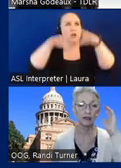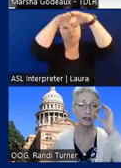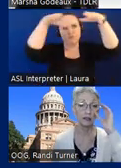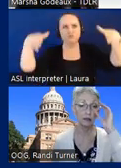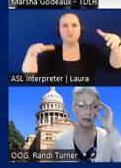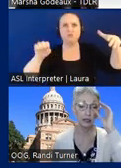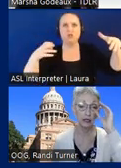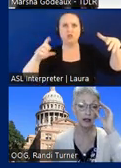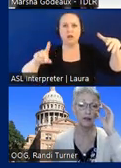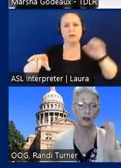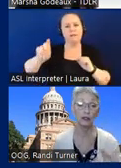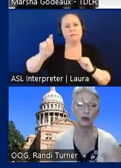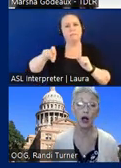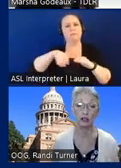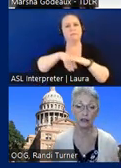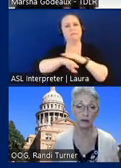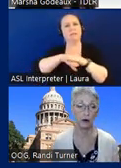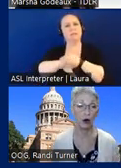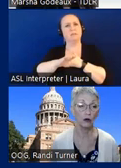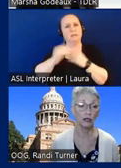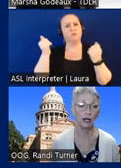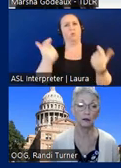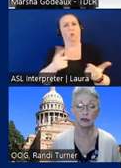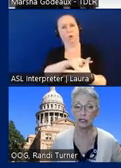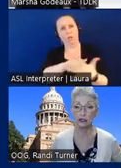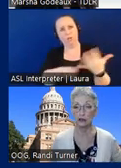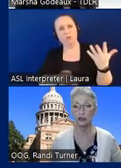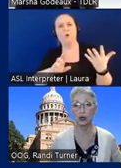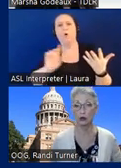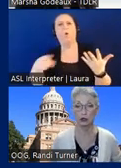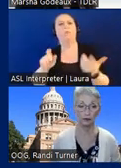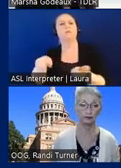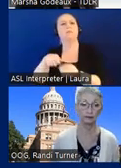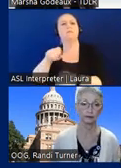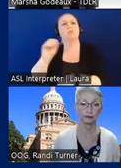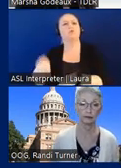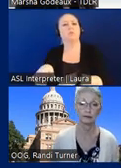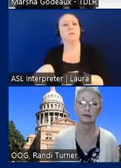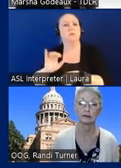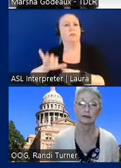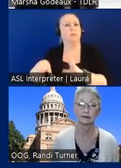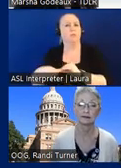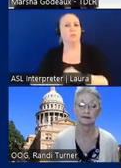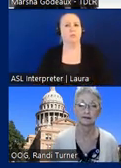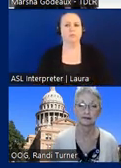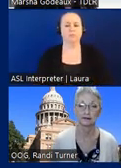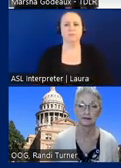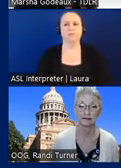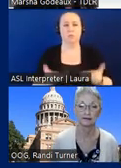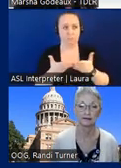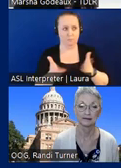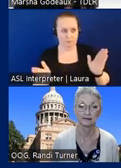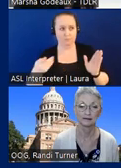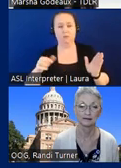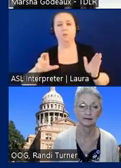accessibility to all of them or only a percentage of the total so a public park um if if you're